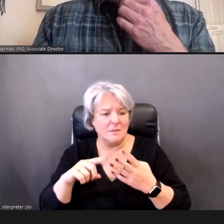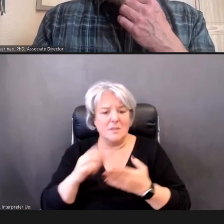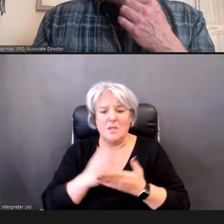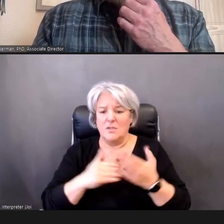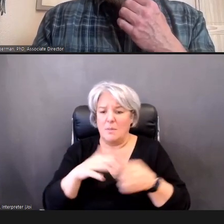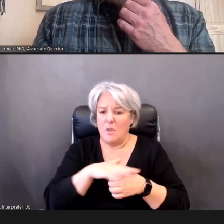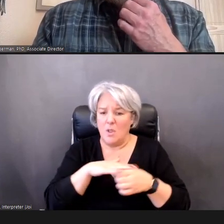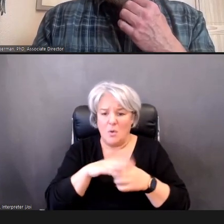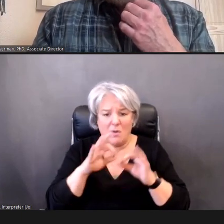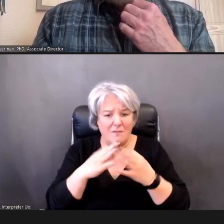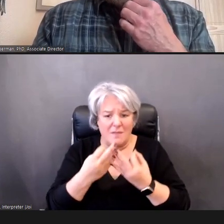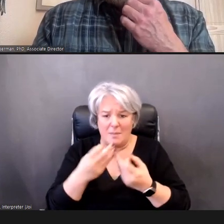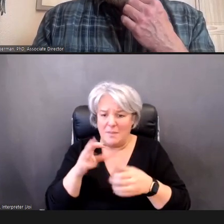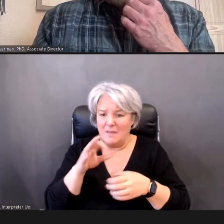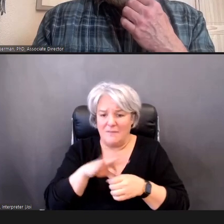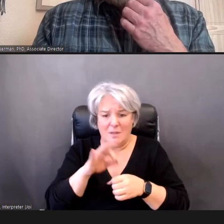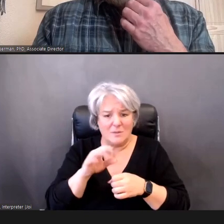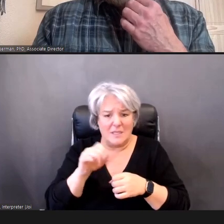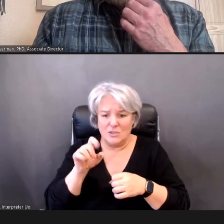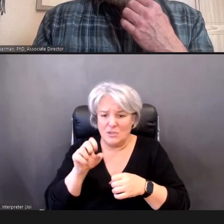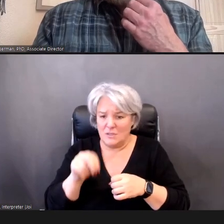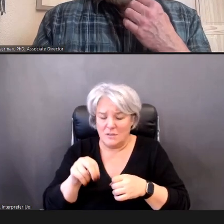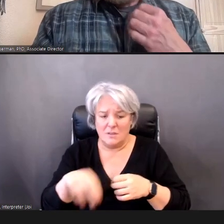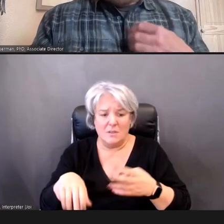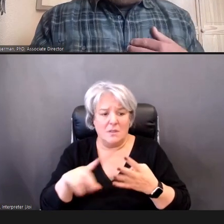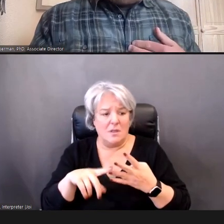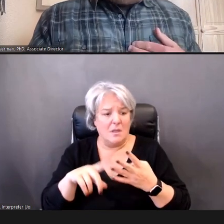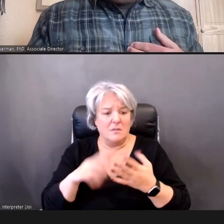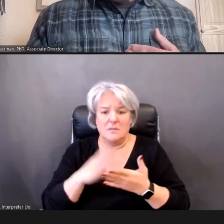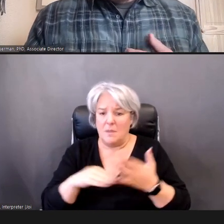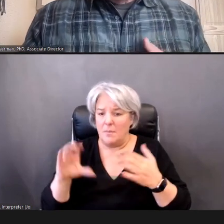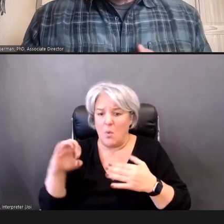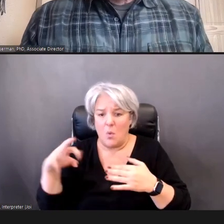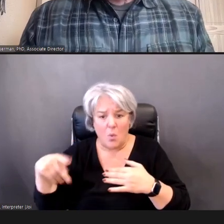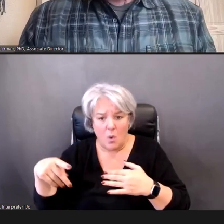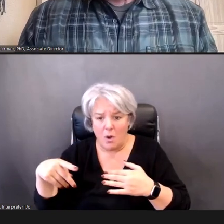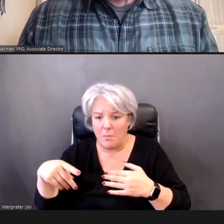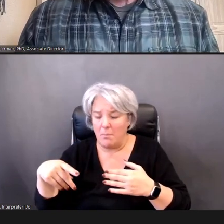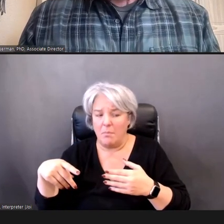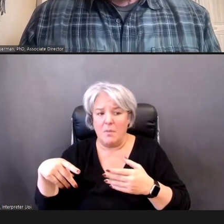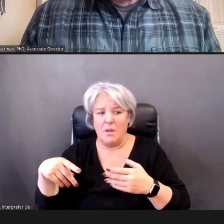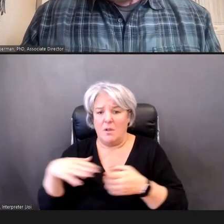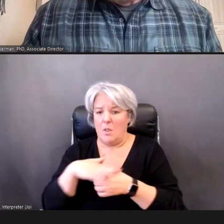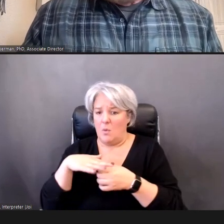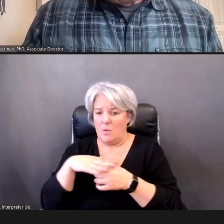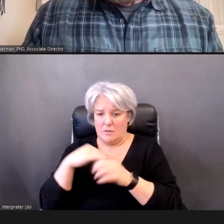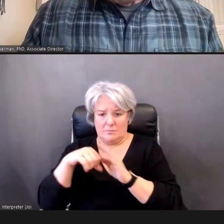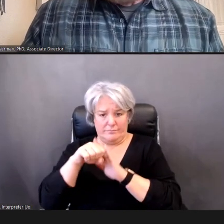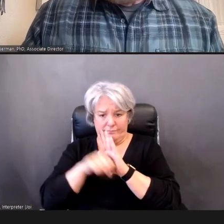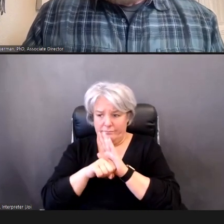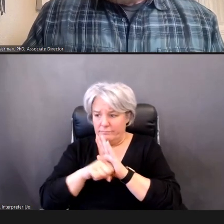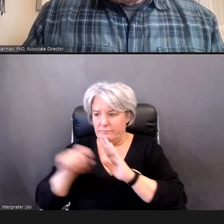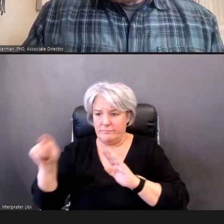family foundations, we have had some corporations that have been locally based in states, that responded to that grant application,